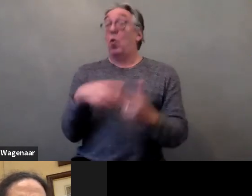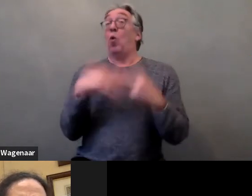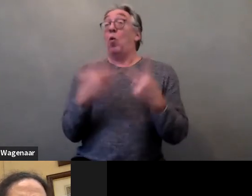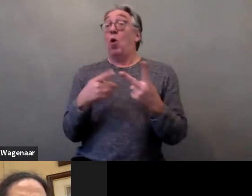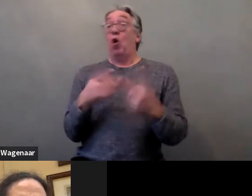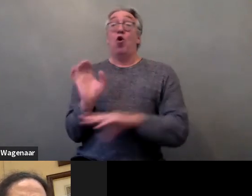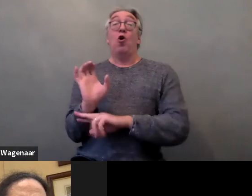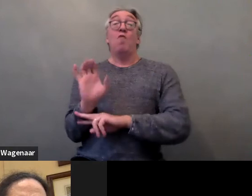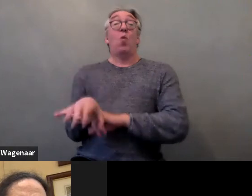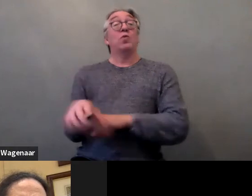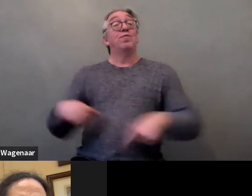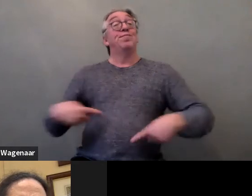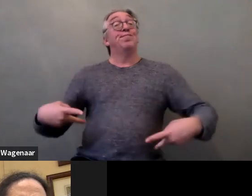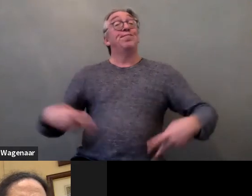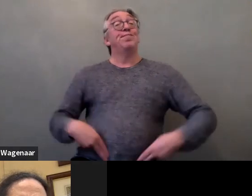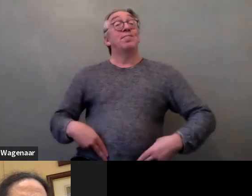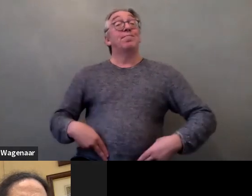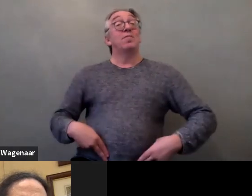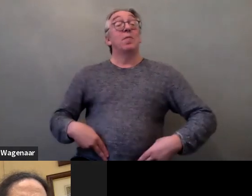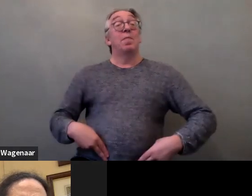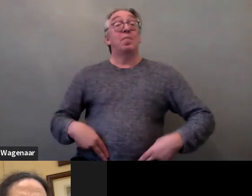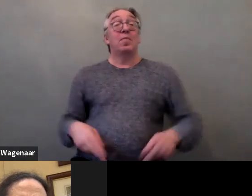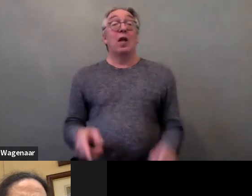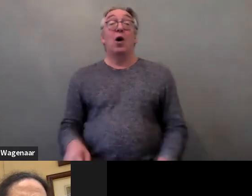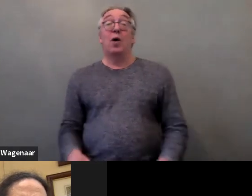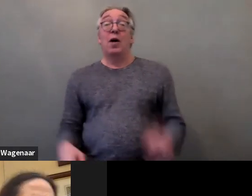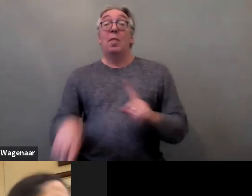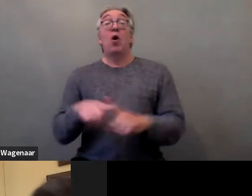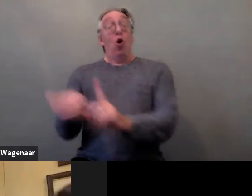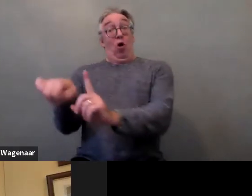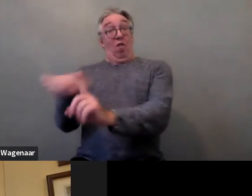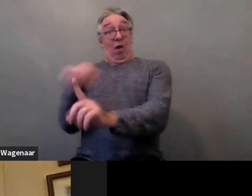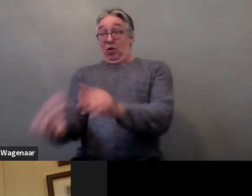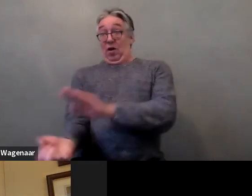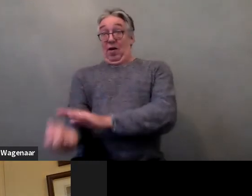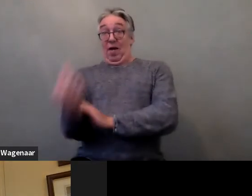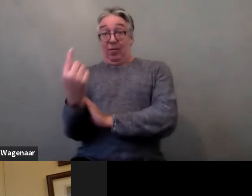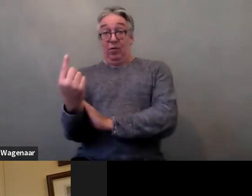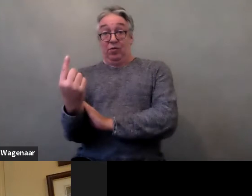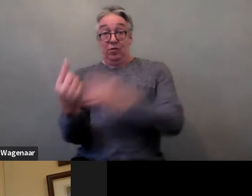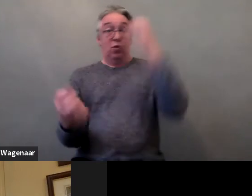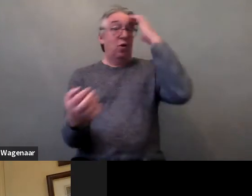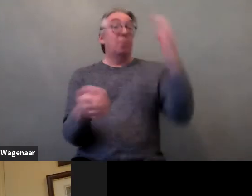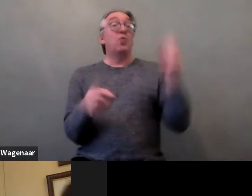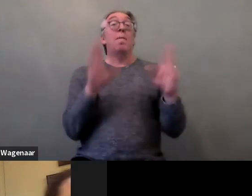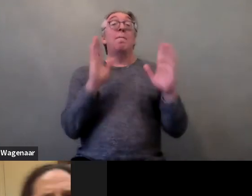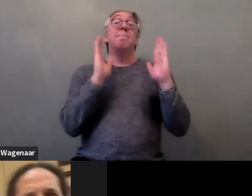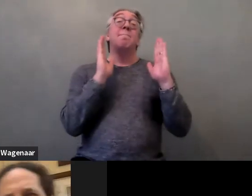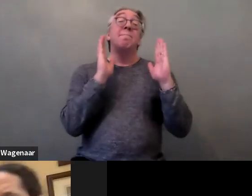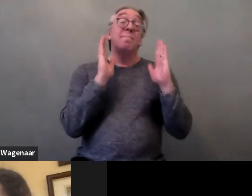It calls for response against violence of women with disabilities by law enforcement and judicial services.